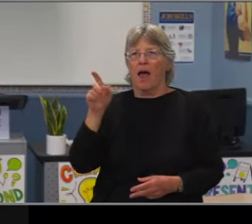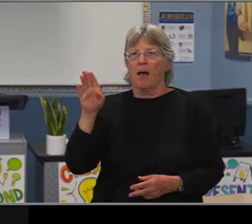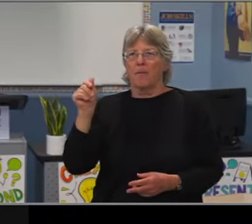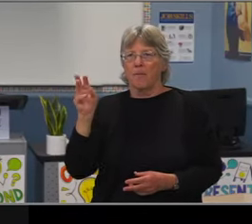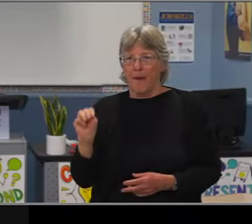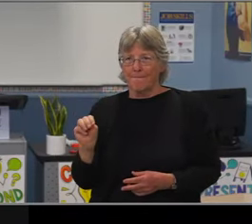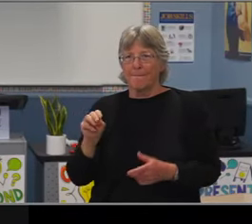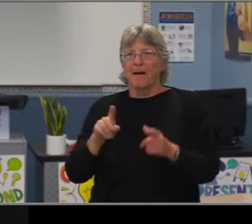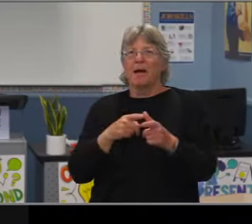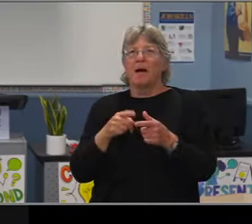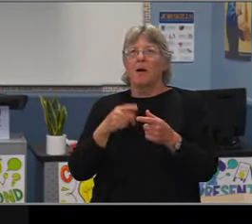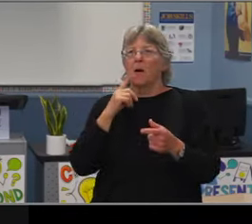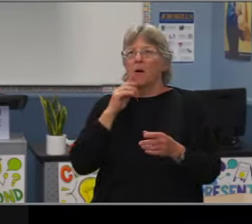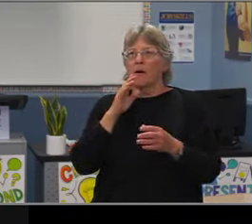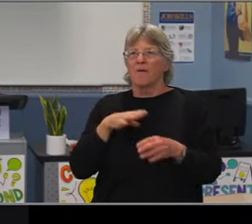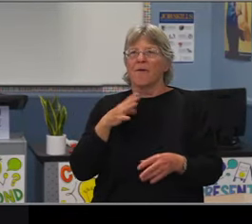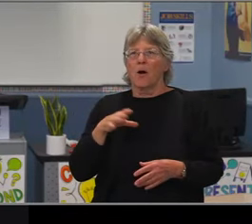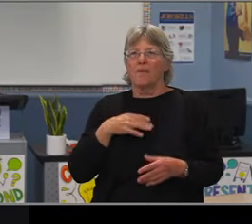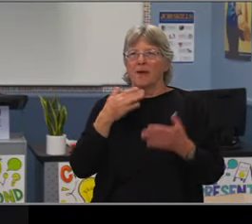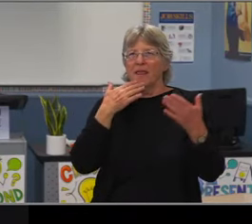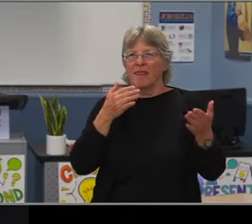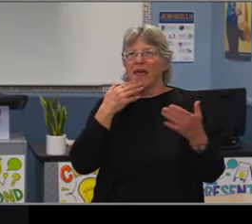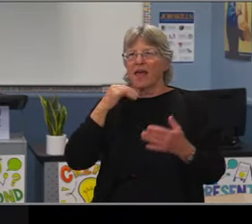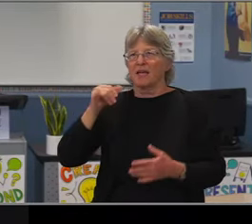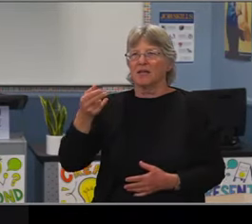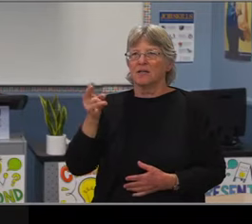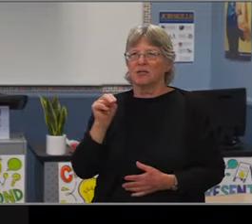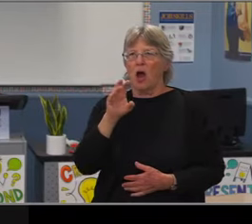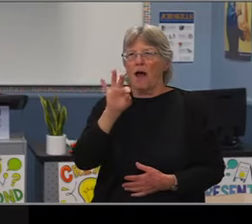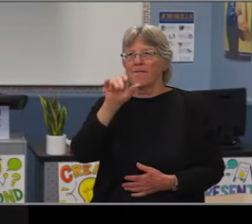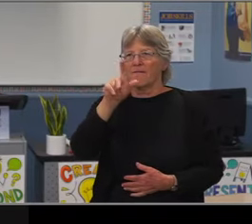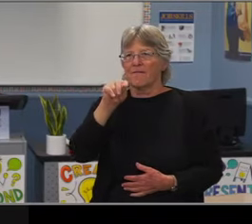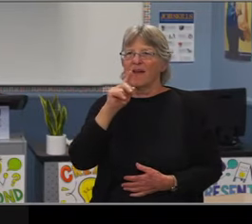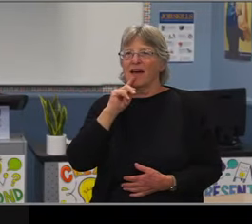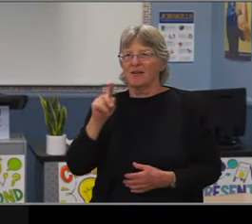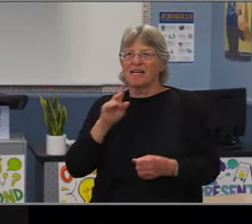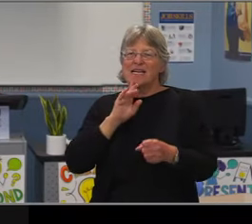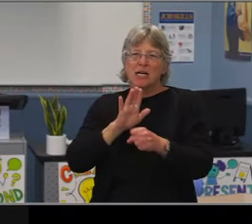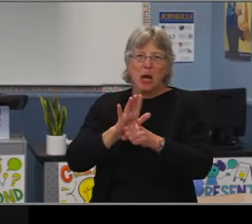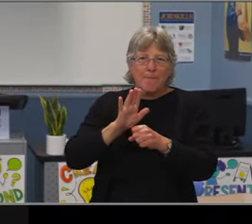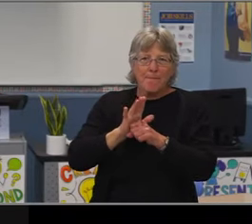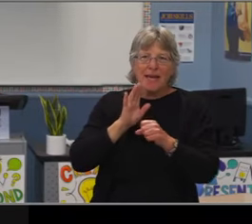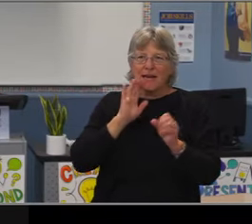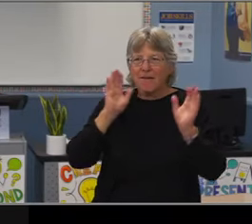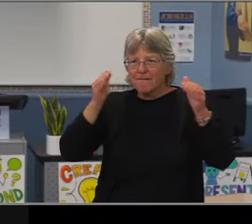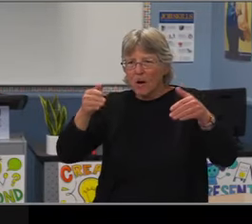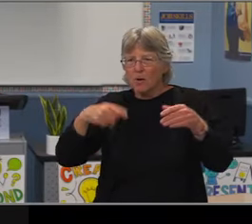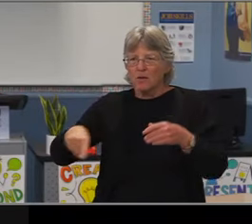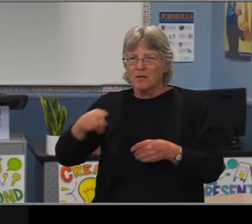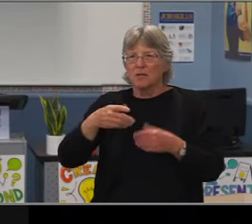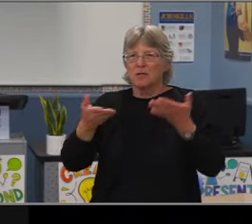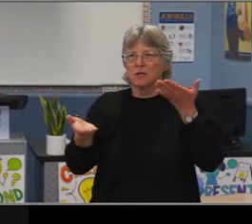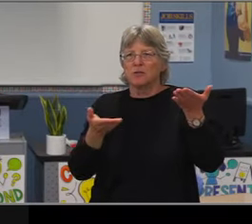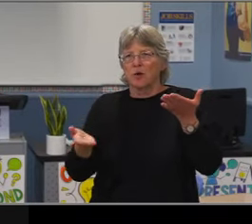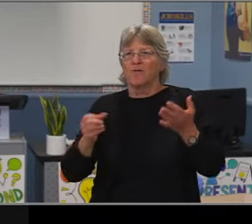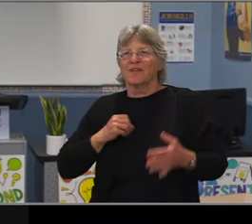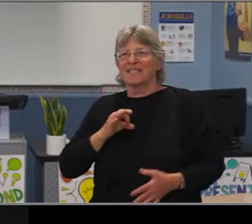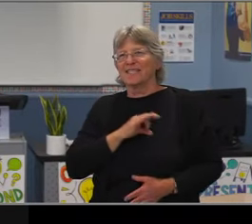in grades three through five and 17 in grade six and eight. And seeing math increases when historically and nationwide and especially in State of California,